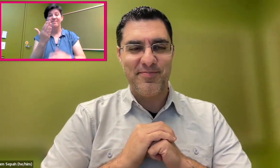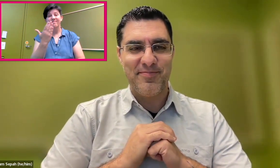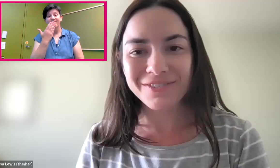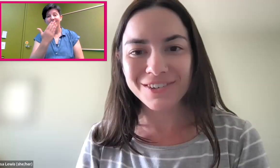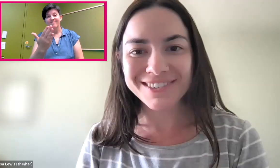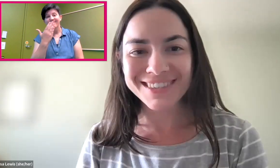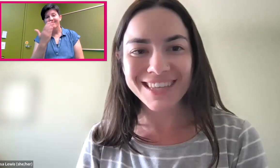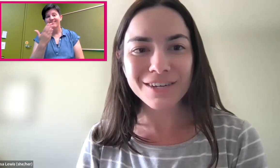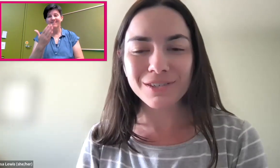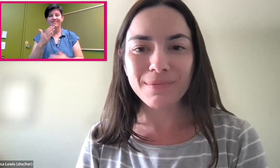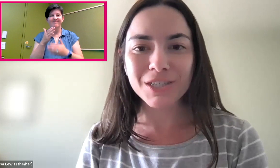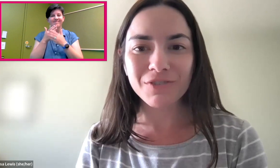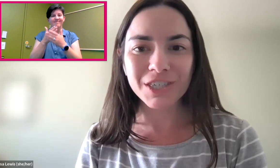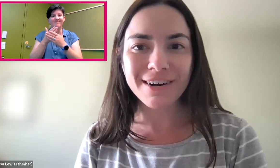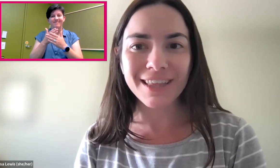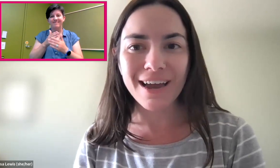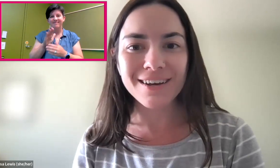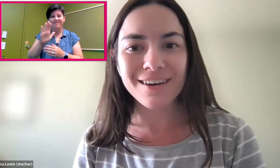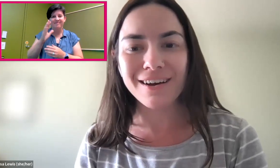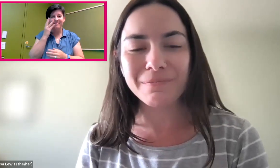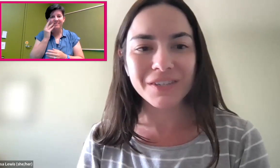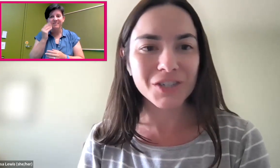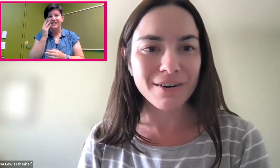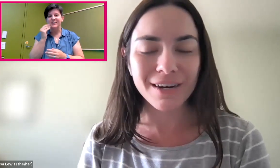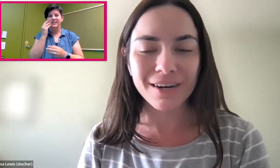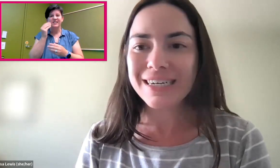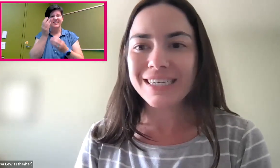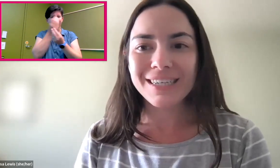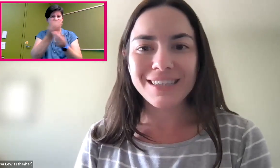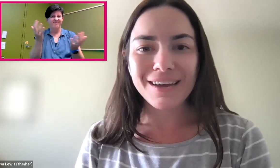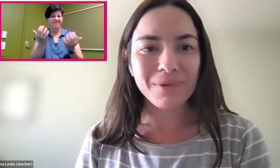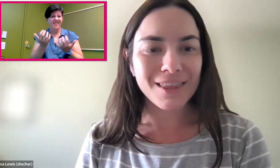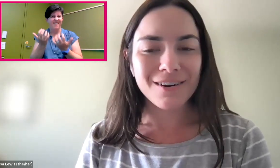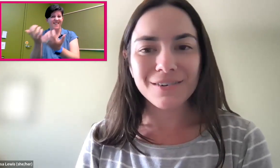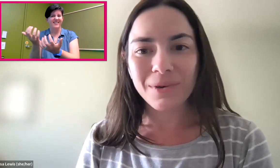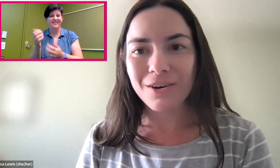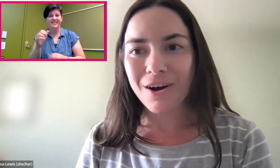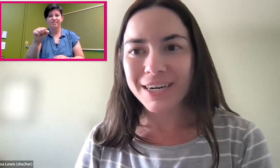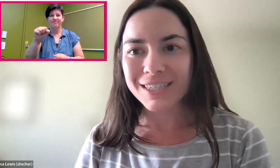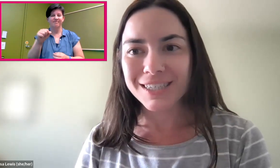Wonderful. Thank you so much for sharing that and sharing that with our audience.